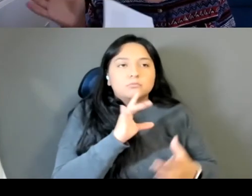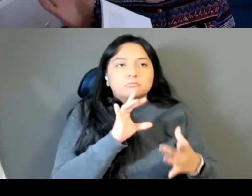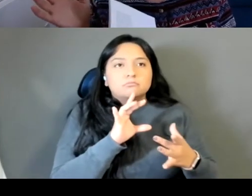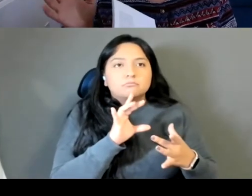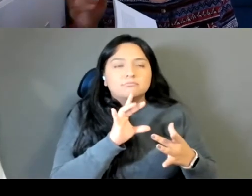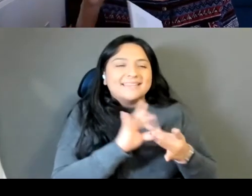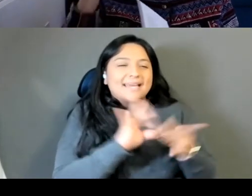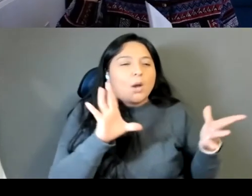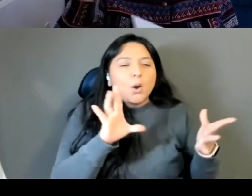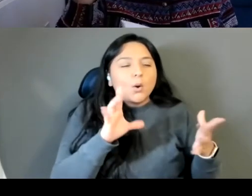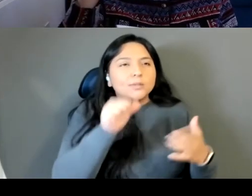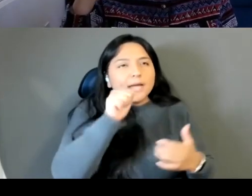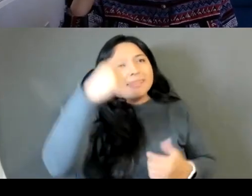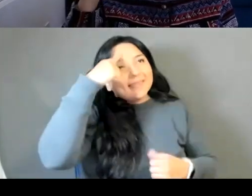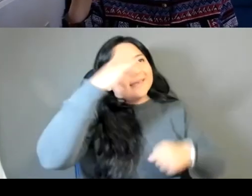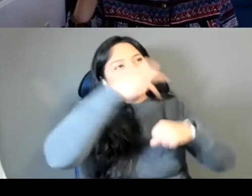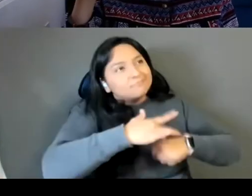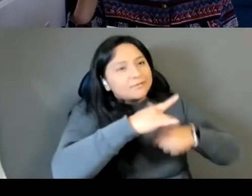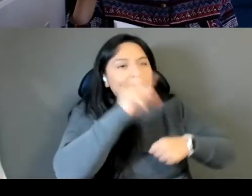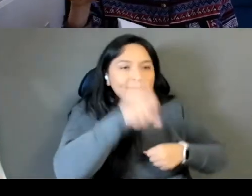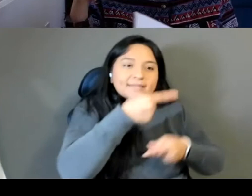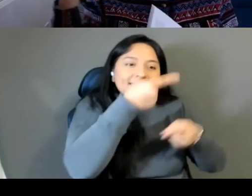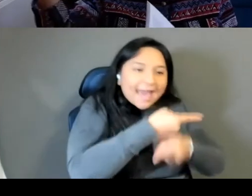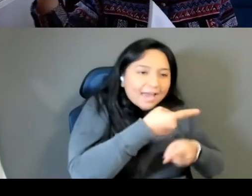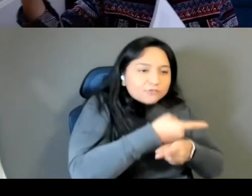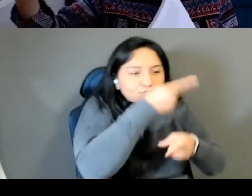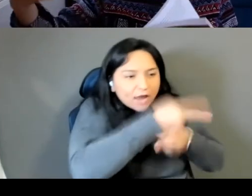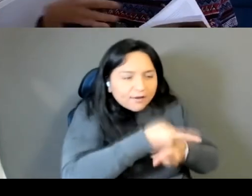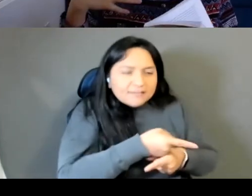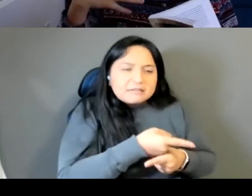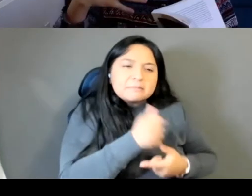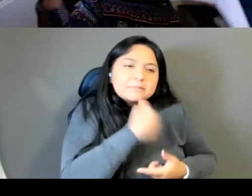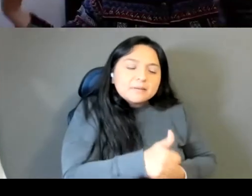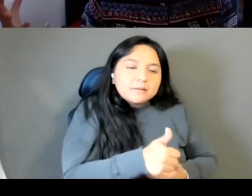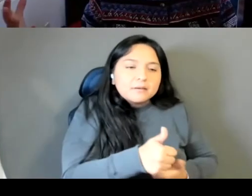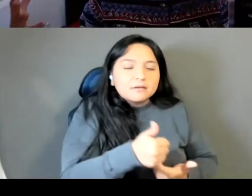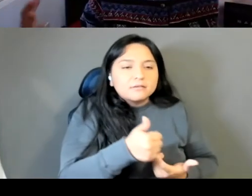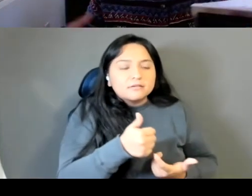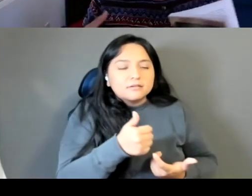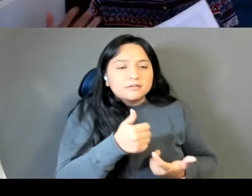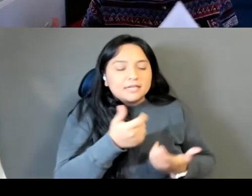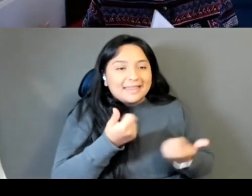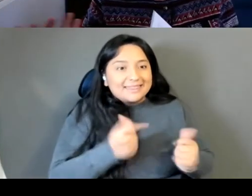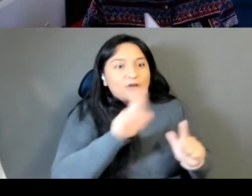accuracy or like these sort of small categories in the end because it allowed the book to get much bigger and to mean more.